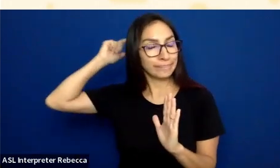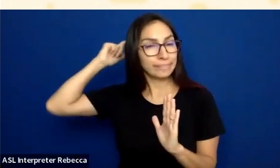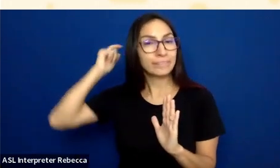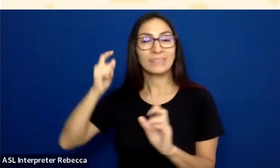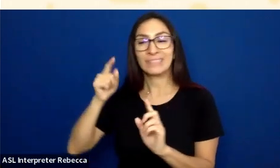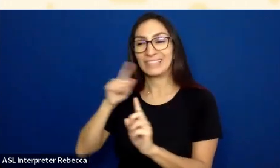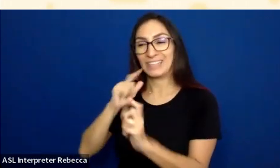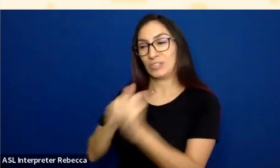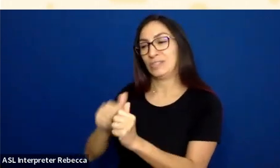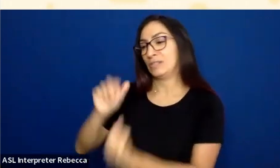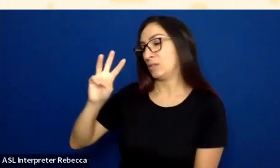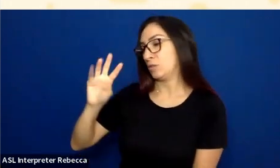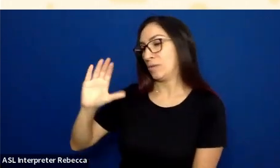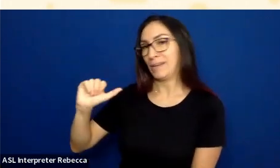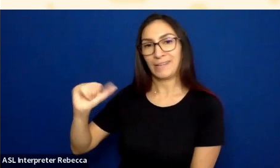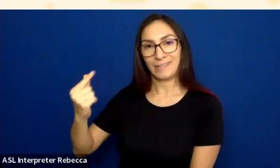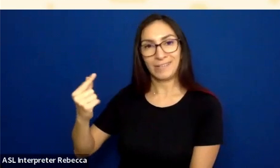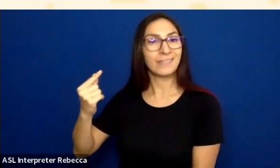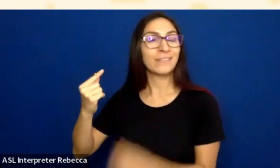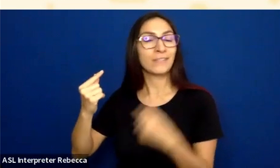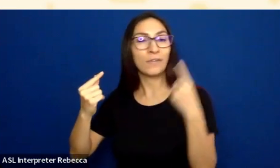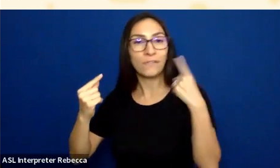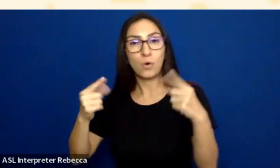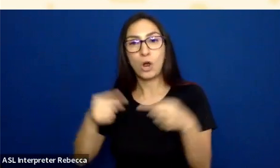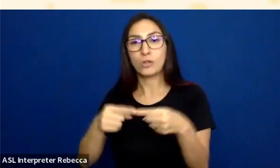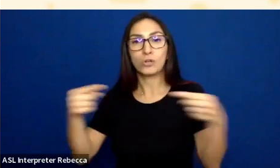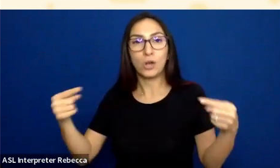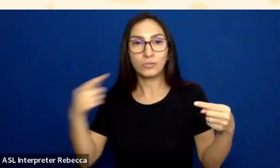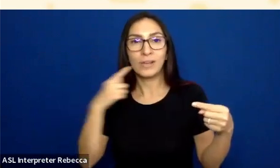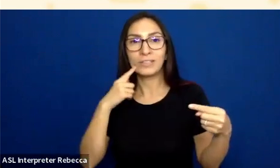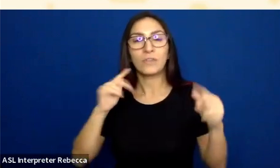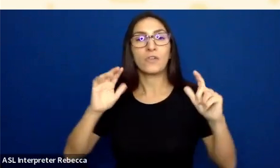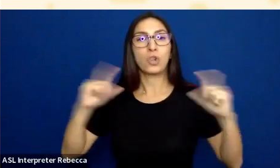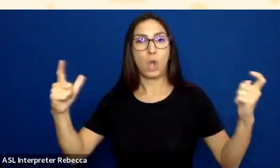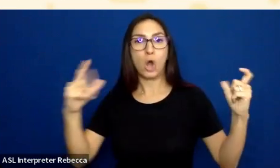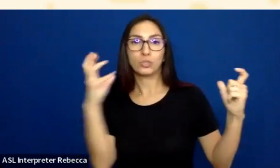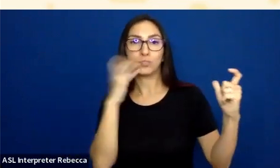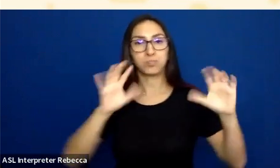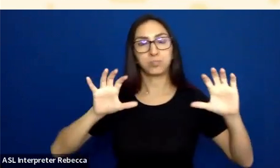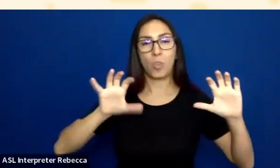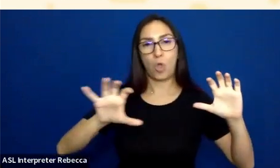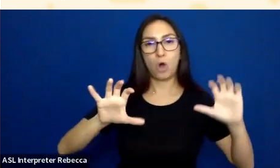and that is contrast of large text. So if you do have text that's a certain size or larger,